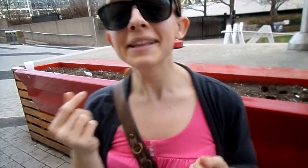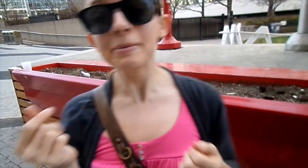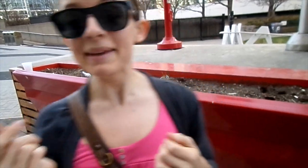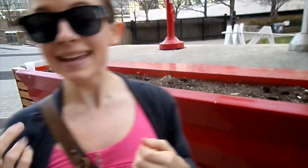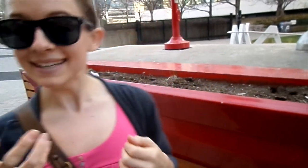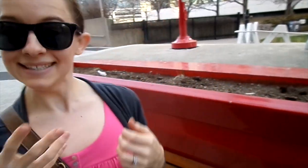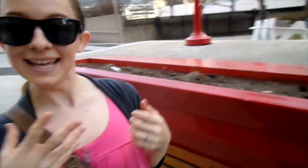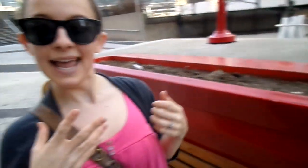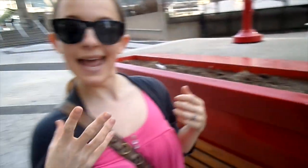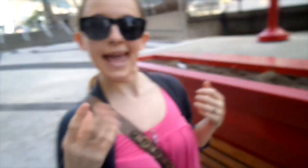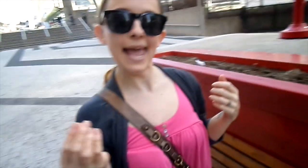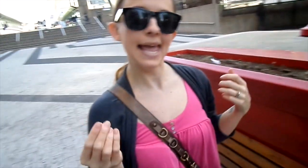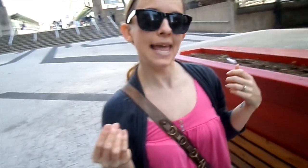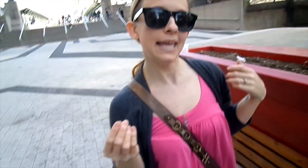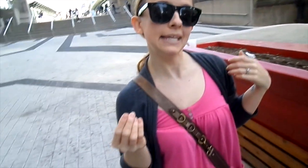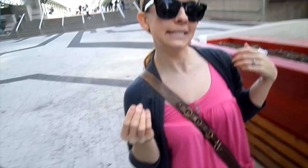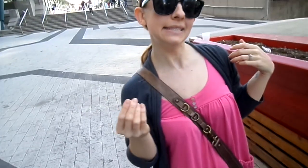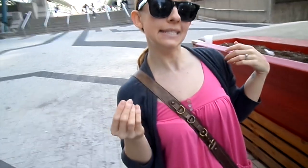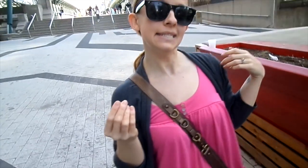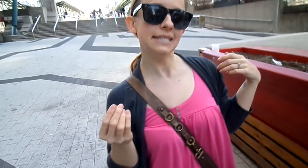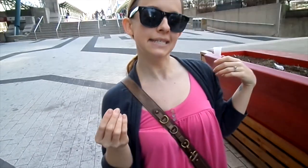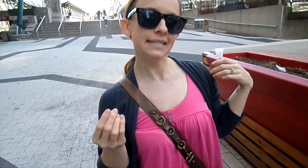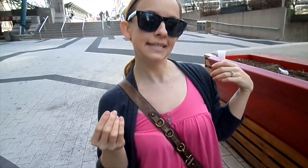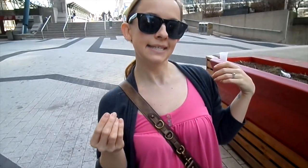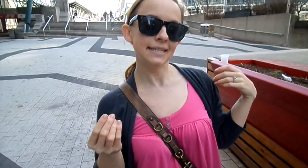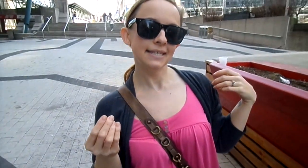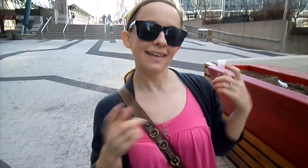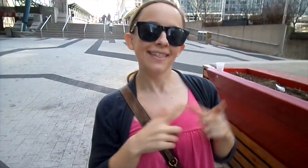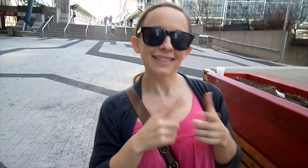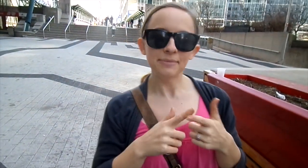rest for a little bit and